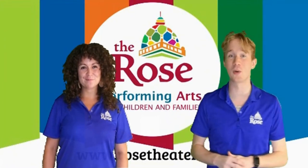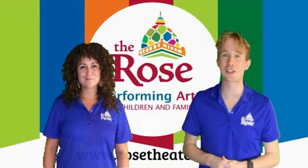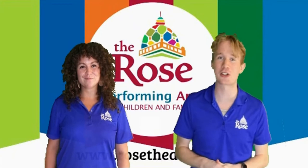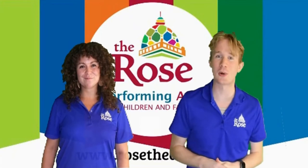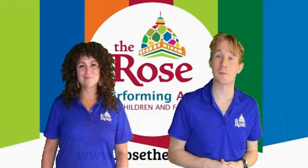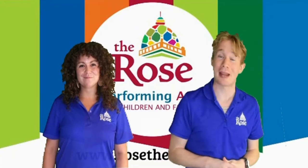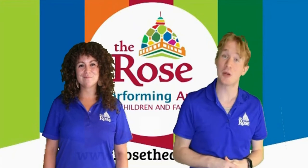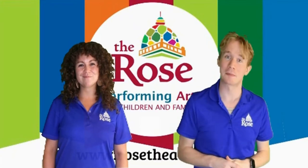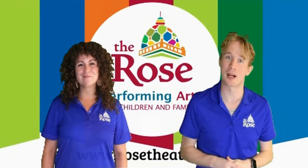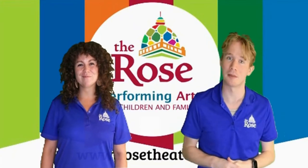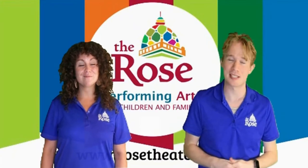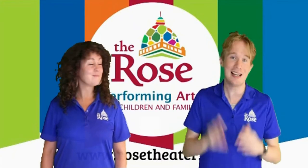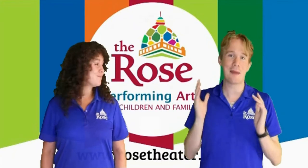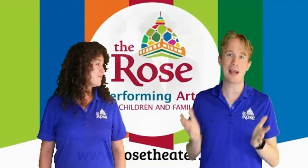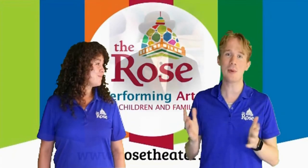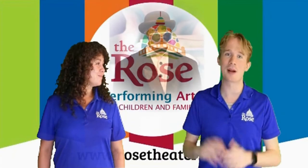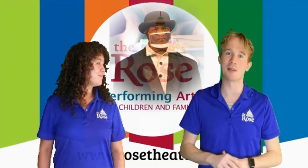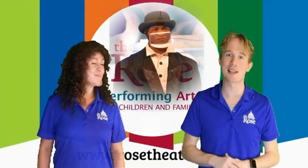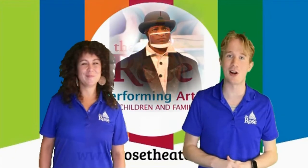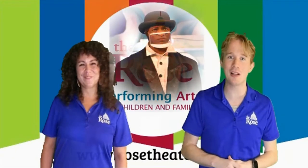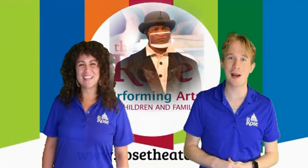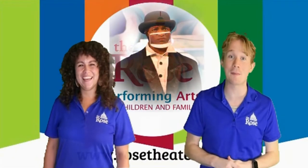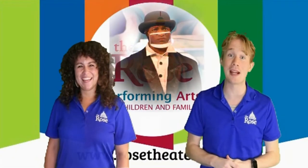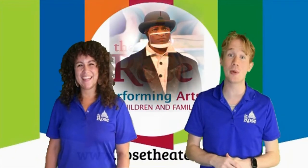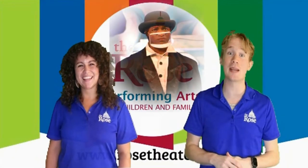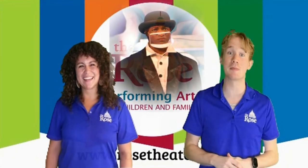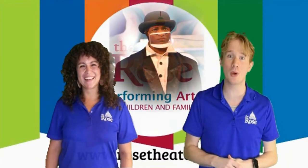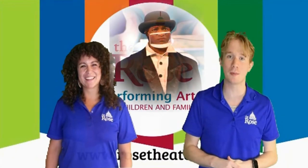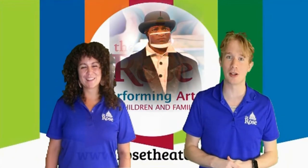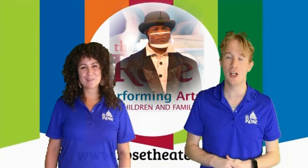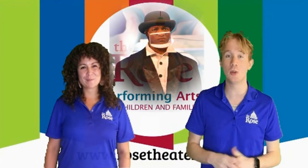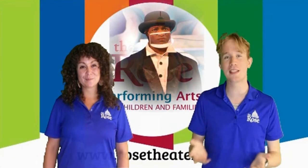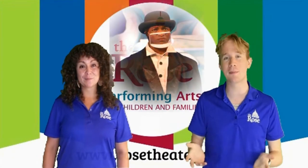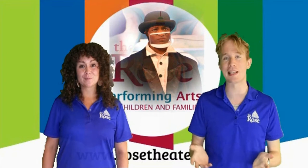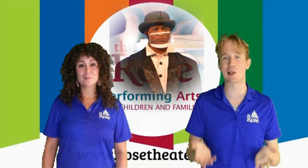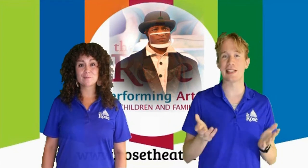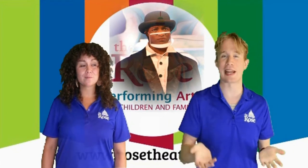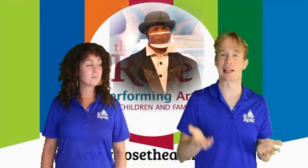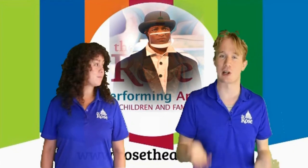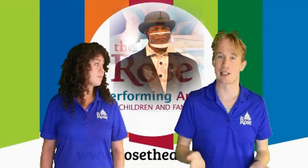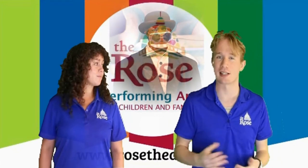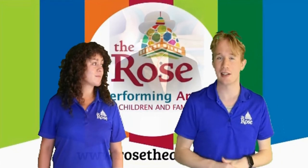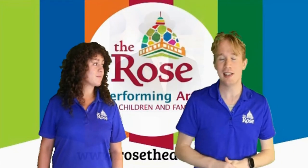In just a bit, we're gonna watch a show called Penguin Problems and Penguin Problems is all about Penguin named Mortimer, who lives in a place called the Antarctic.